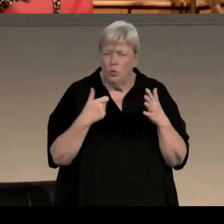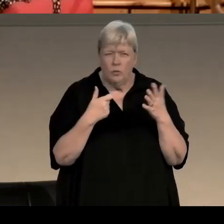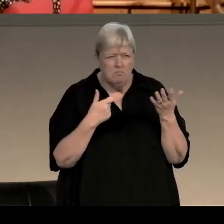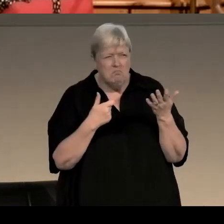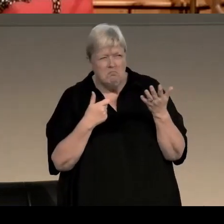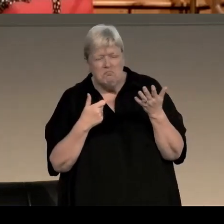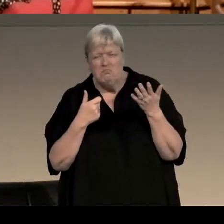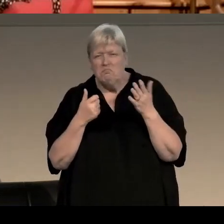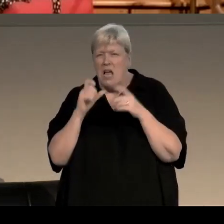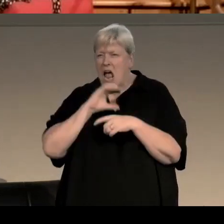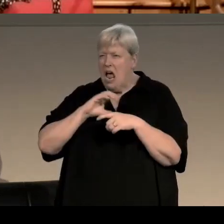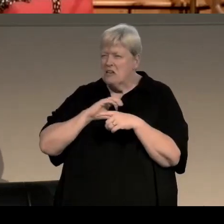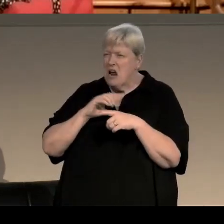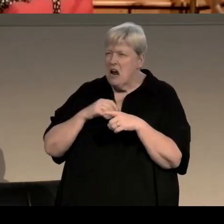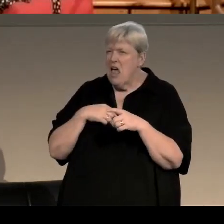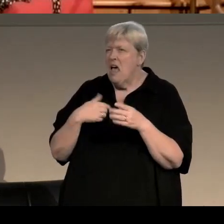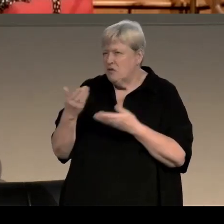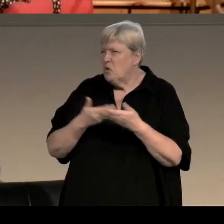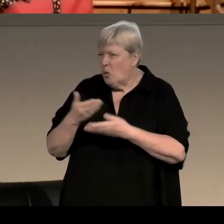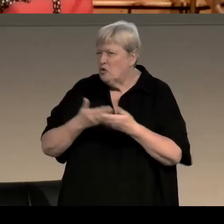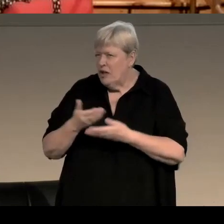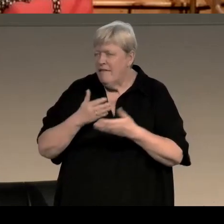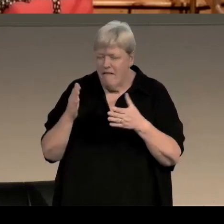somehow I'm gonna have to negotiate that one.